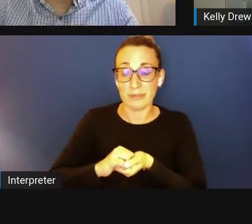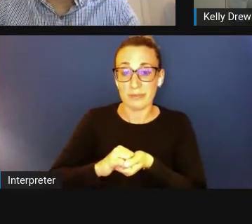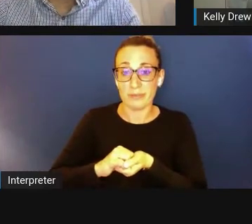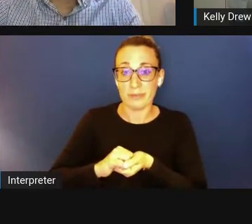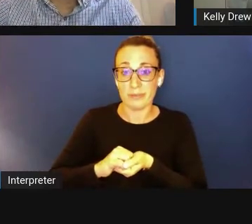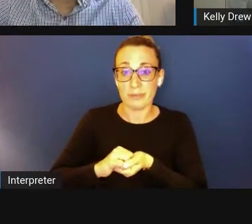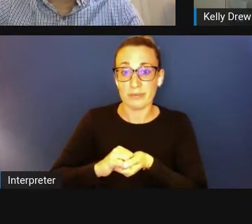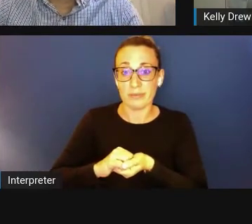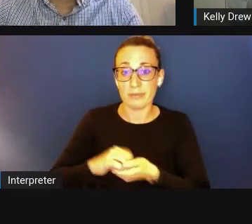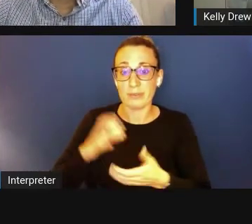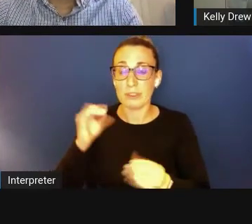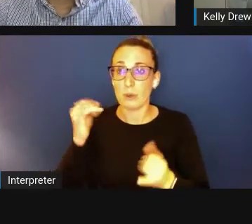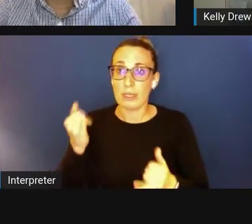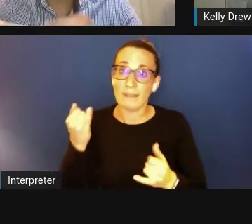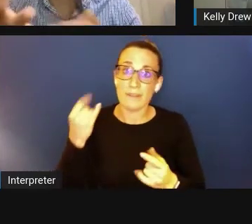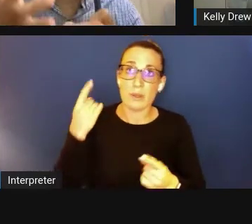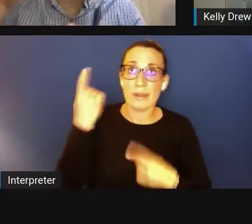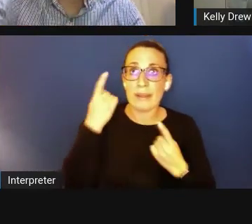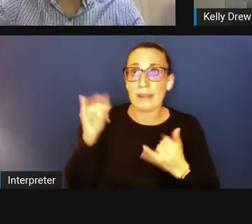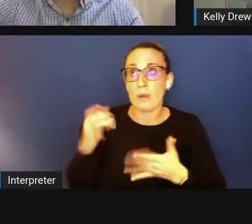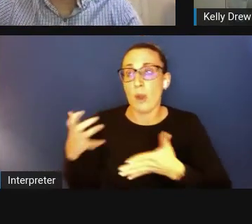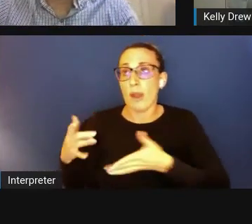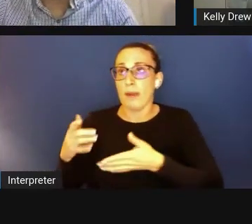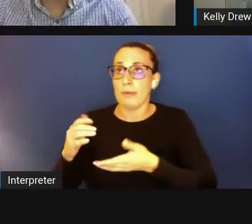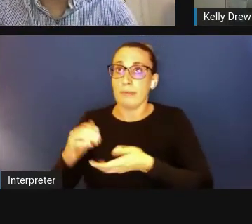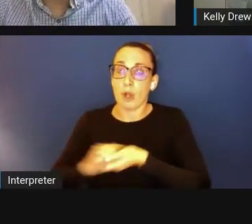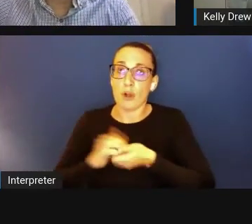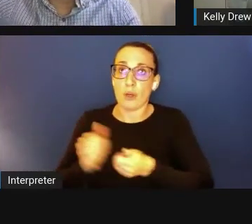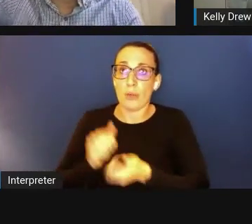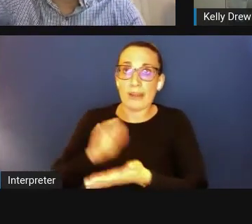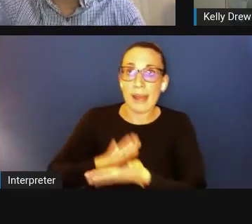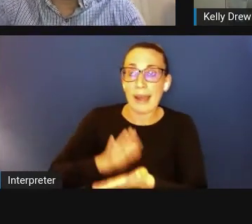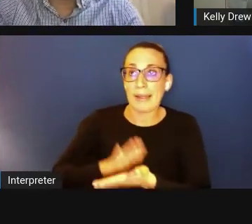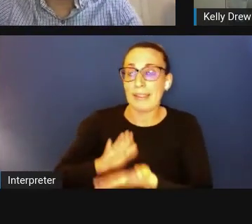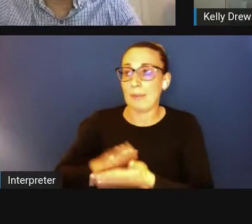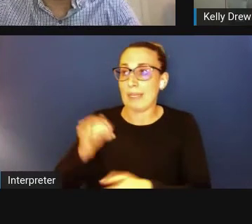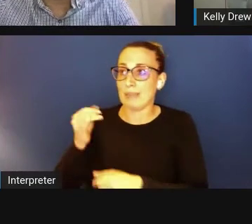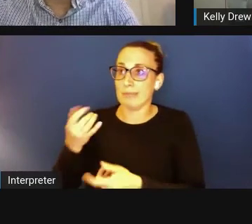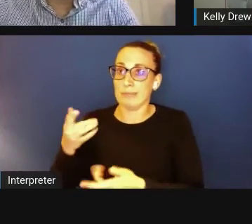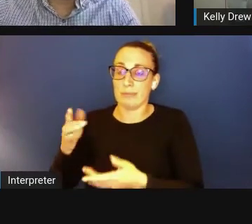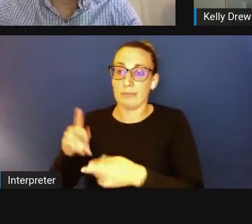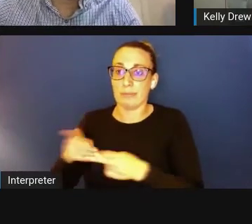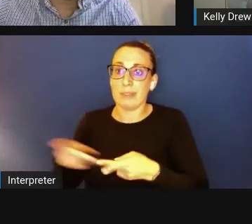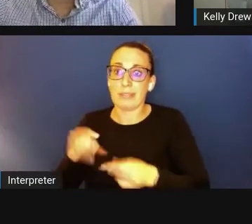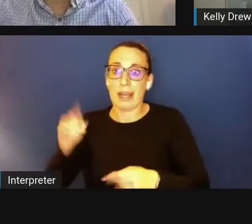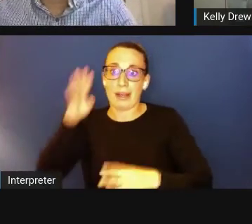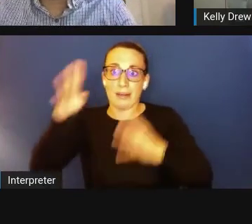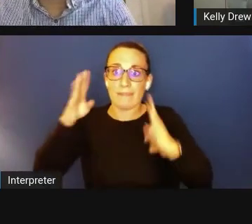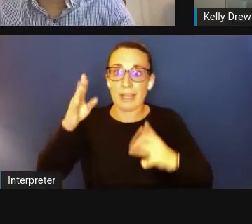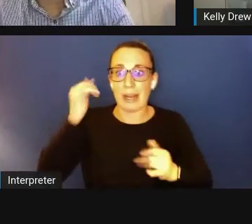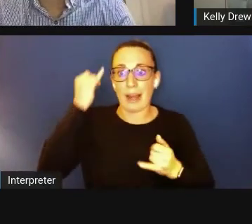if you partner with academic institutions, like the innovative ideas, it helps you with the review criteria, expertise, and resources.